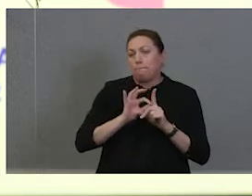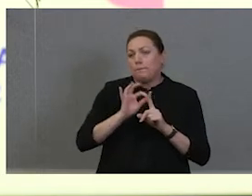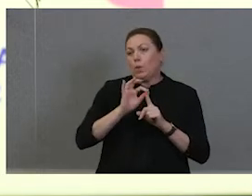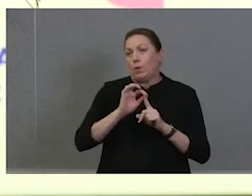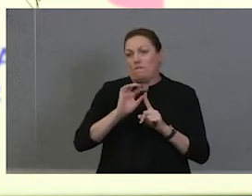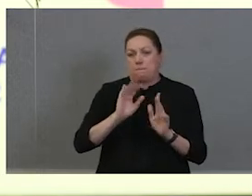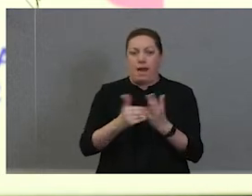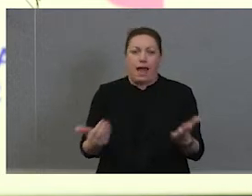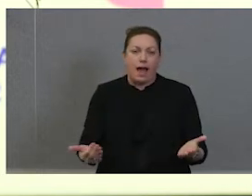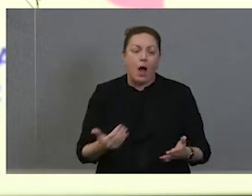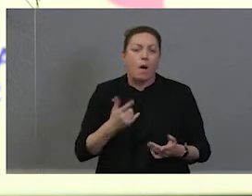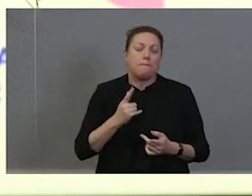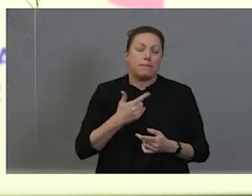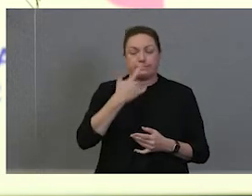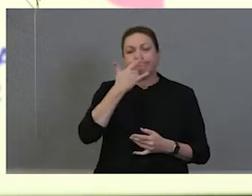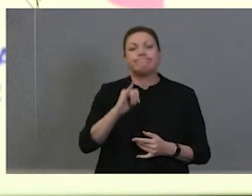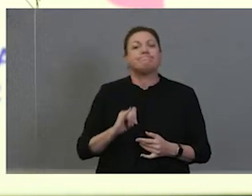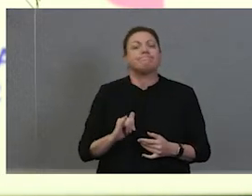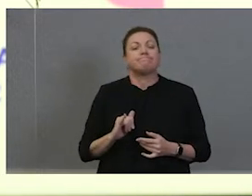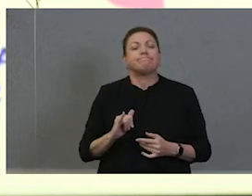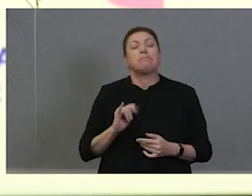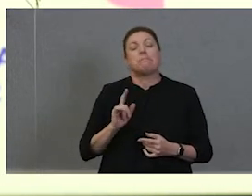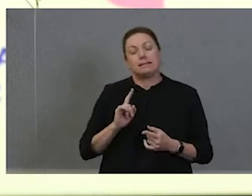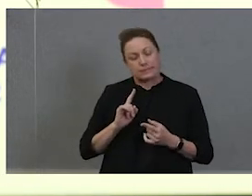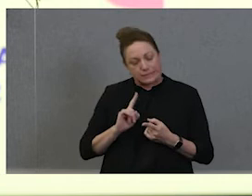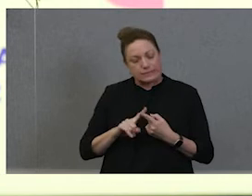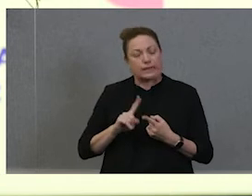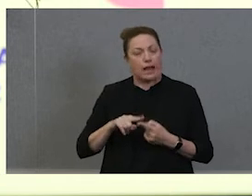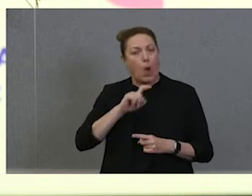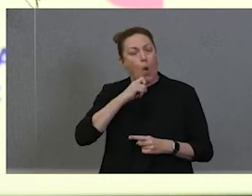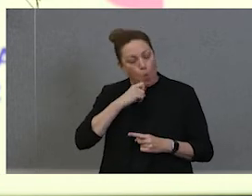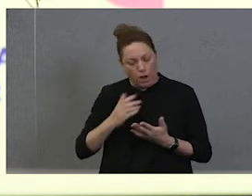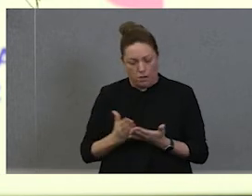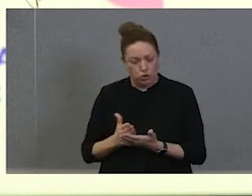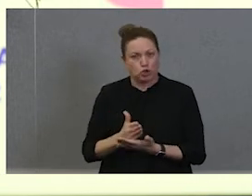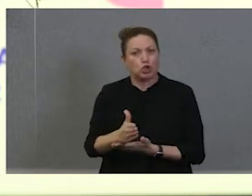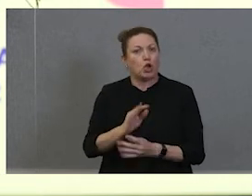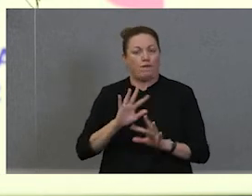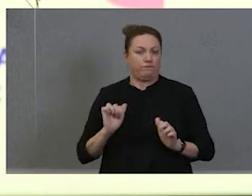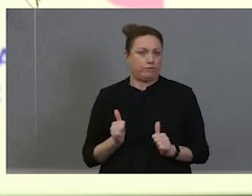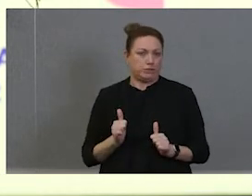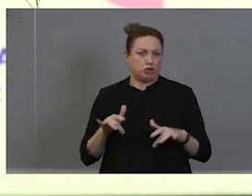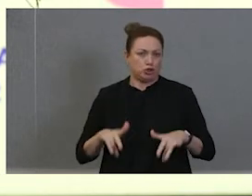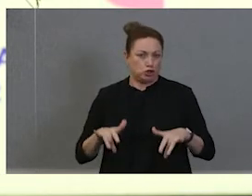but nonetheless, we have got a sacred journey to continue that important work, and we have had an apology